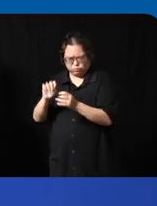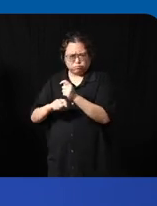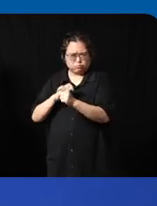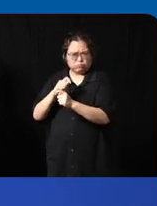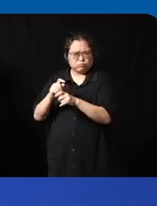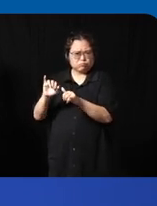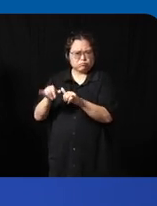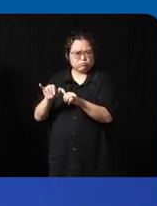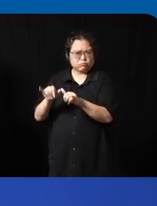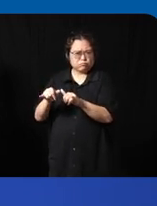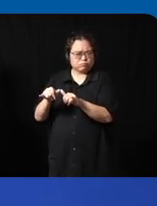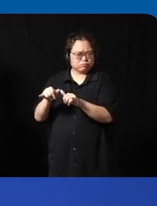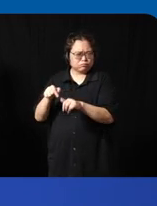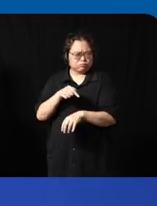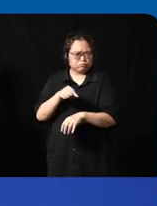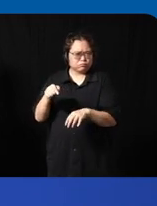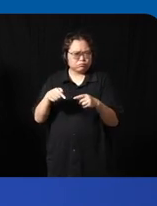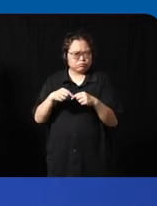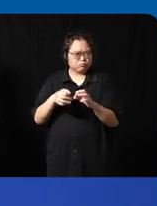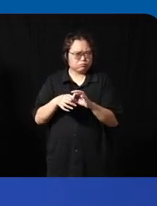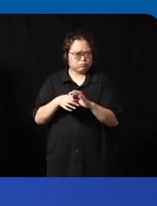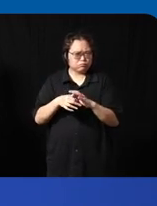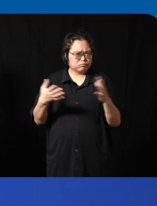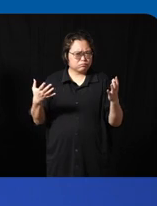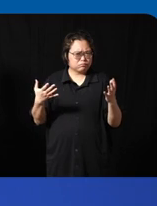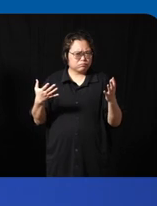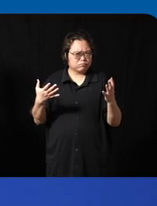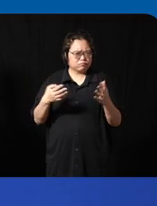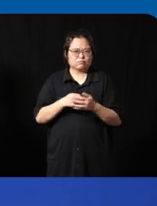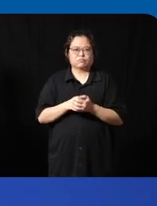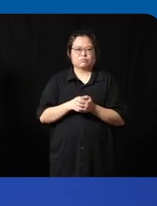discipline right so if you and most people would think about exessive technology in terms of like